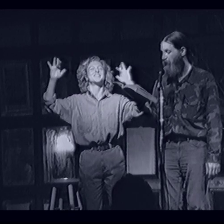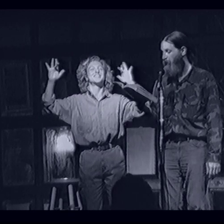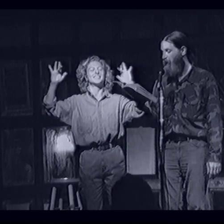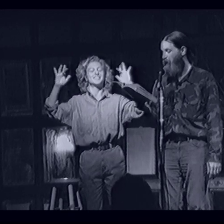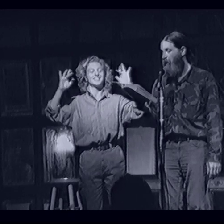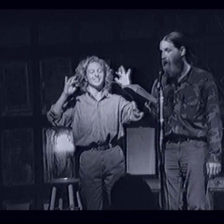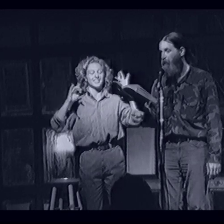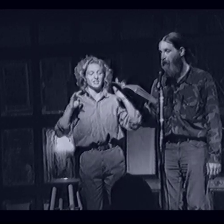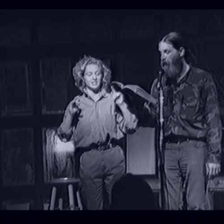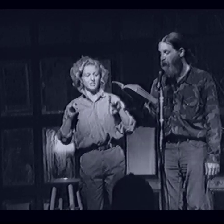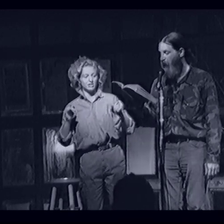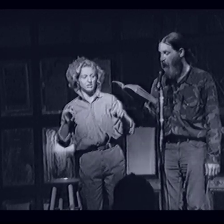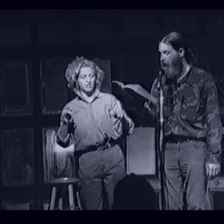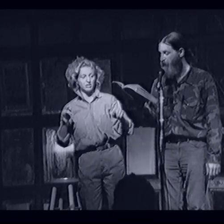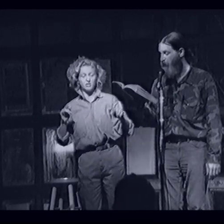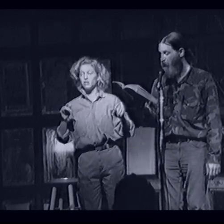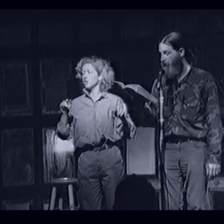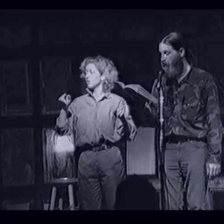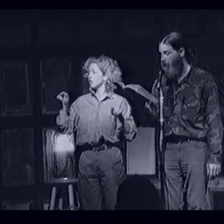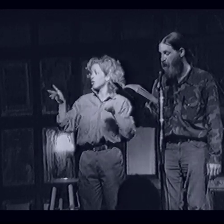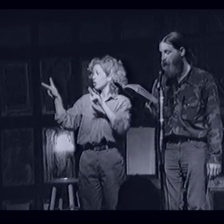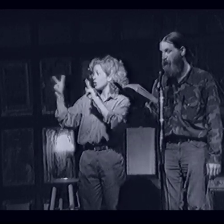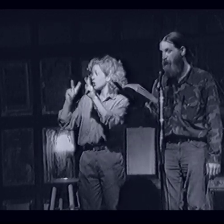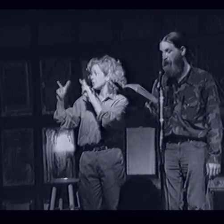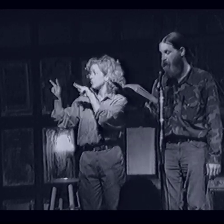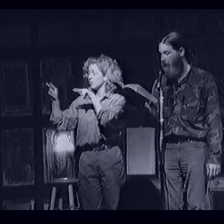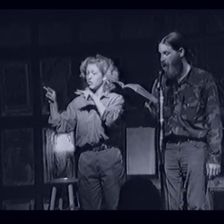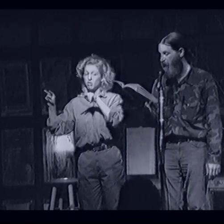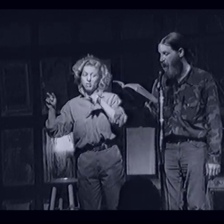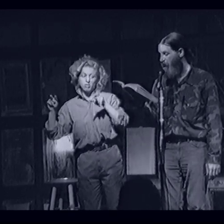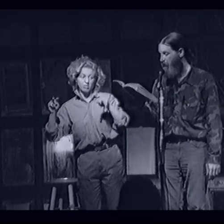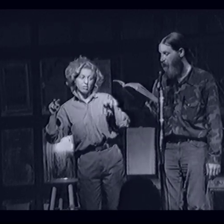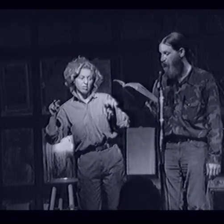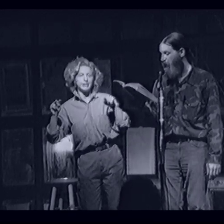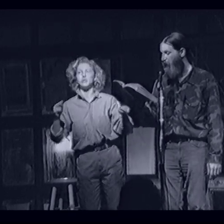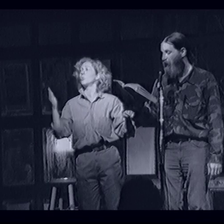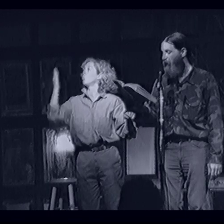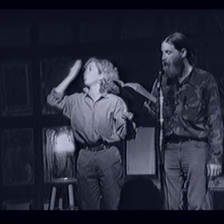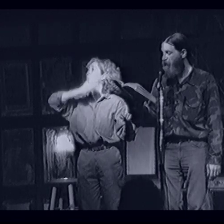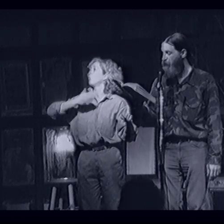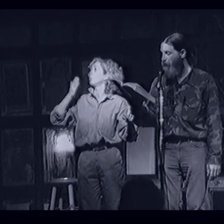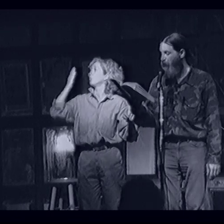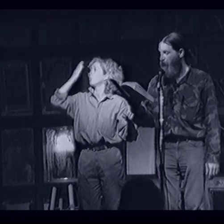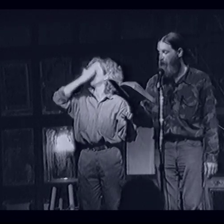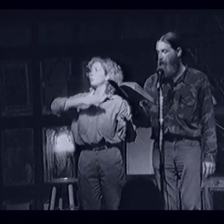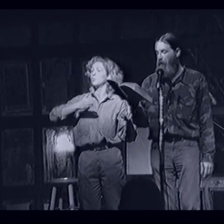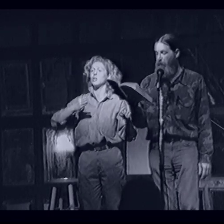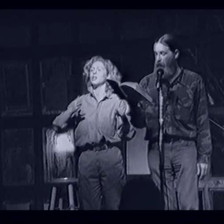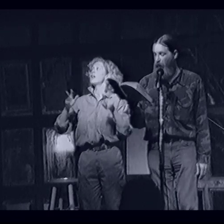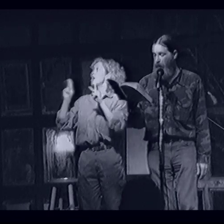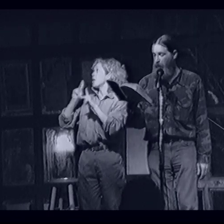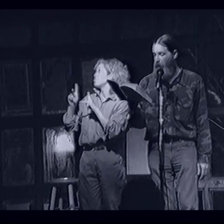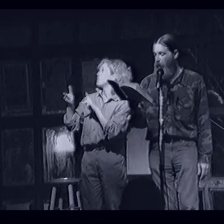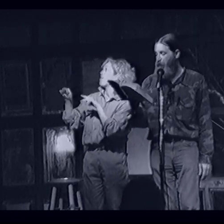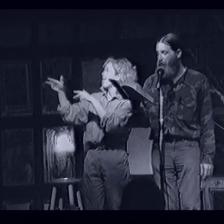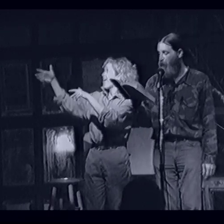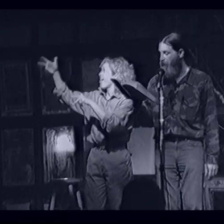How many loving eyes caressed this vision that does not see them? How many strolling from the rapt crowd to rest their ears